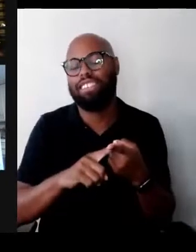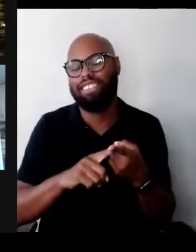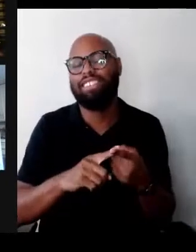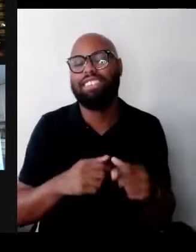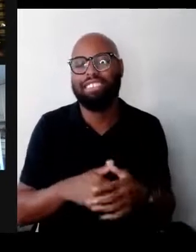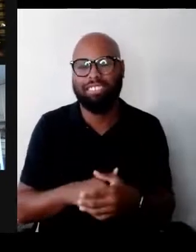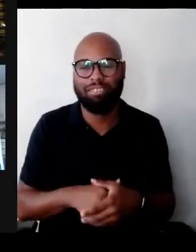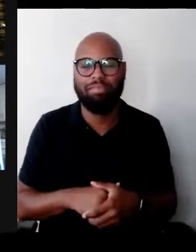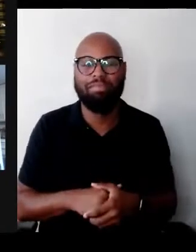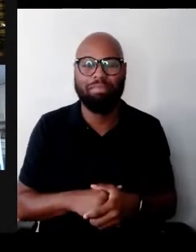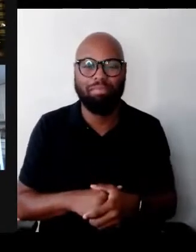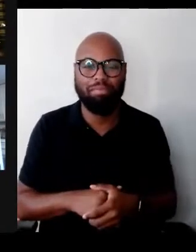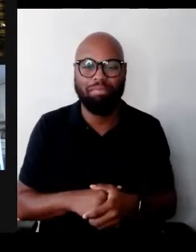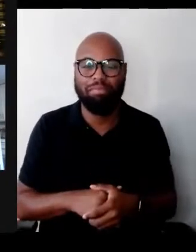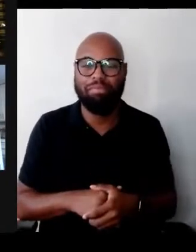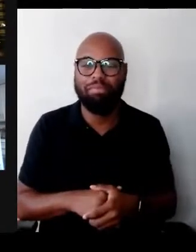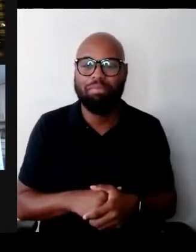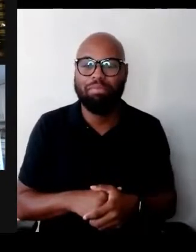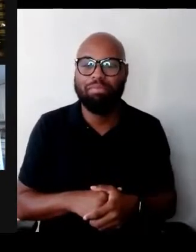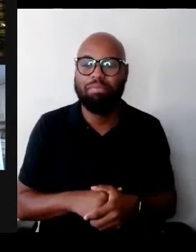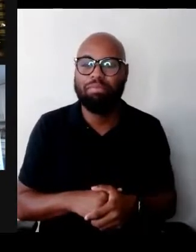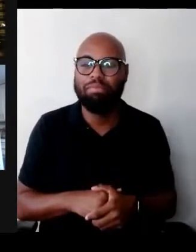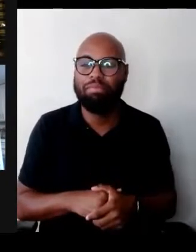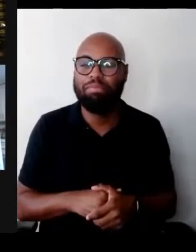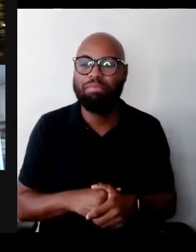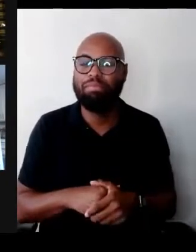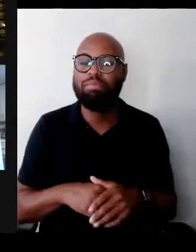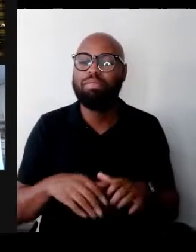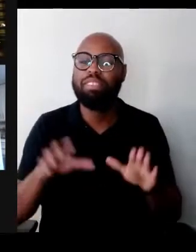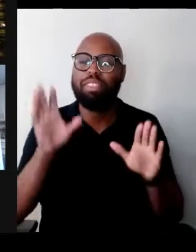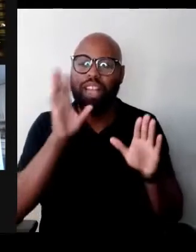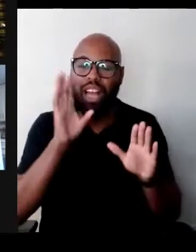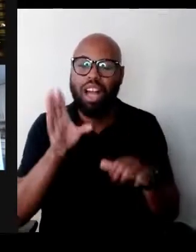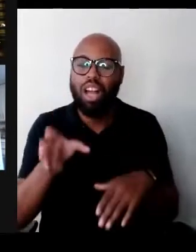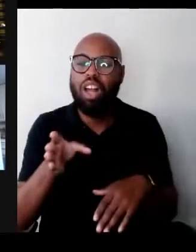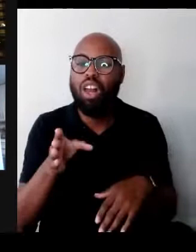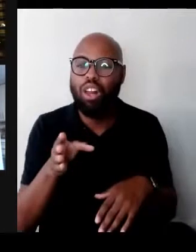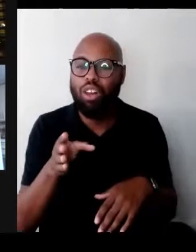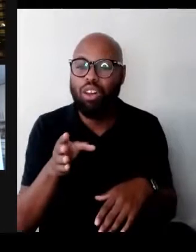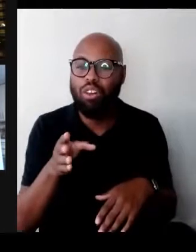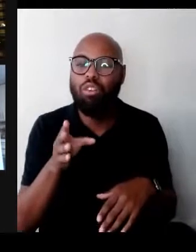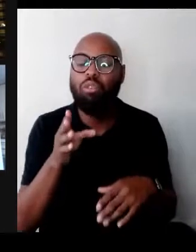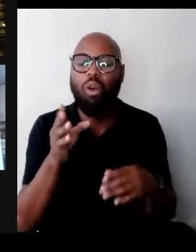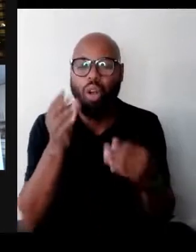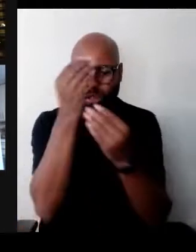I'm going to, I'm going to cheat things a little bit and just let the audience know, Shai,